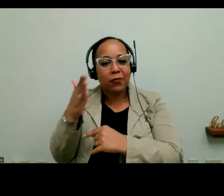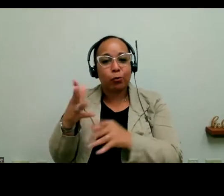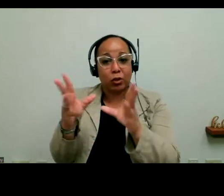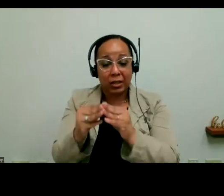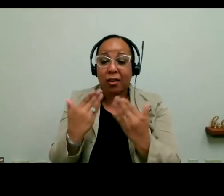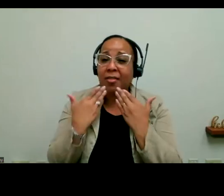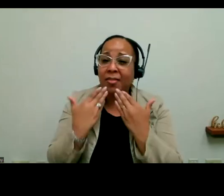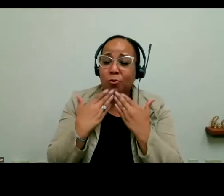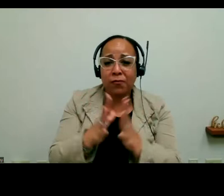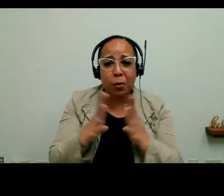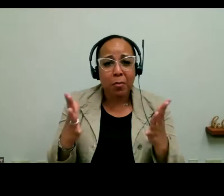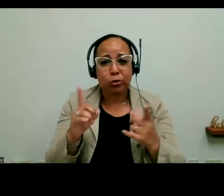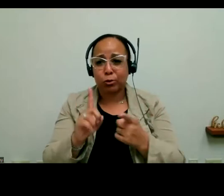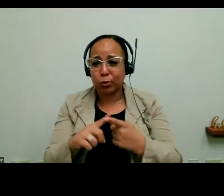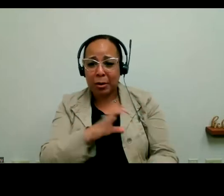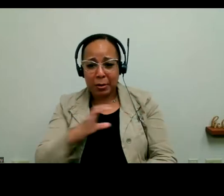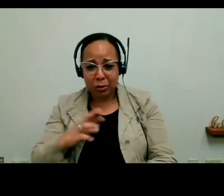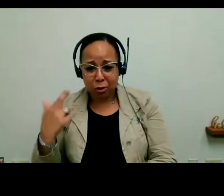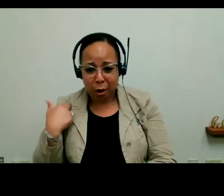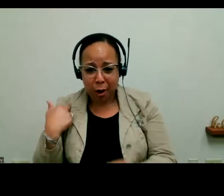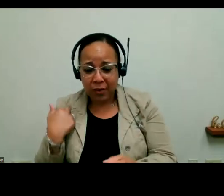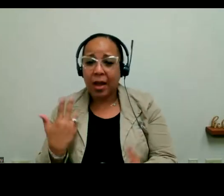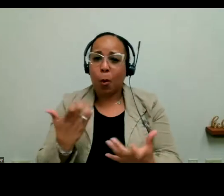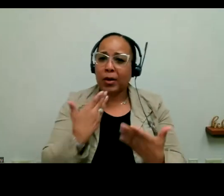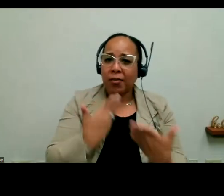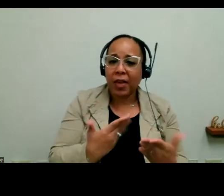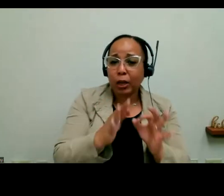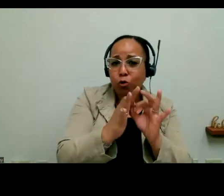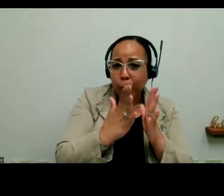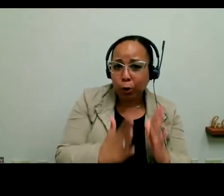to Commissioner Arfa, and I would like to thank our interpreter for jumping